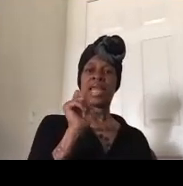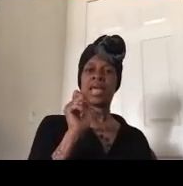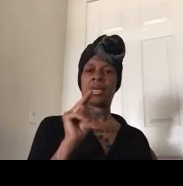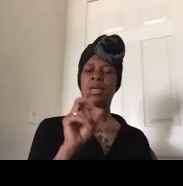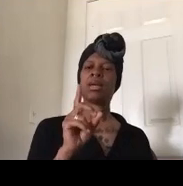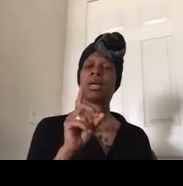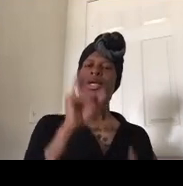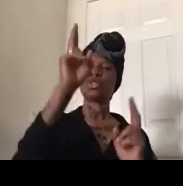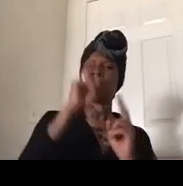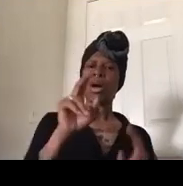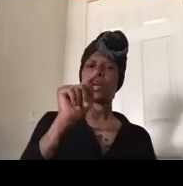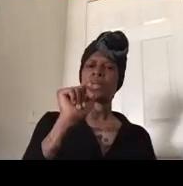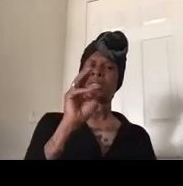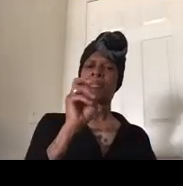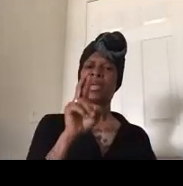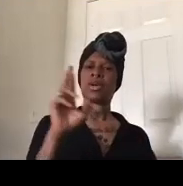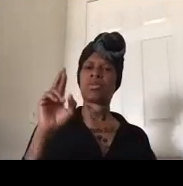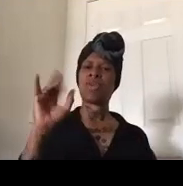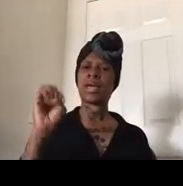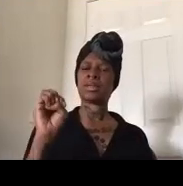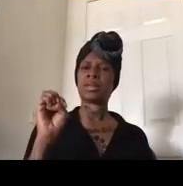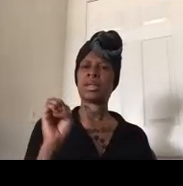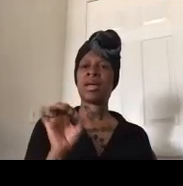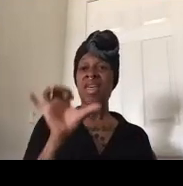the convening that meant something so what you see here is actually our last